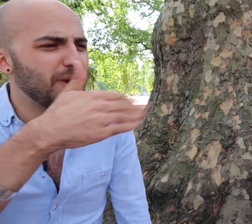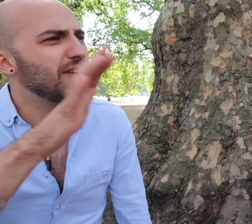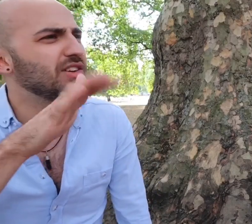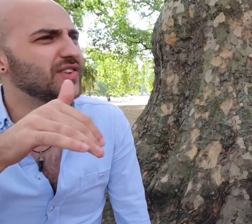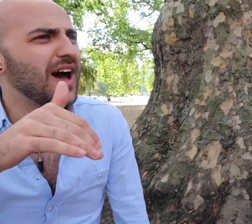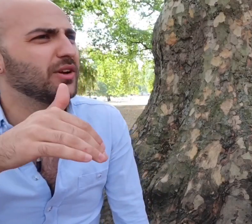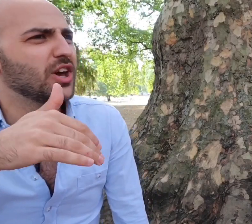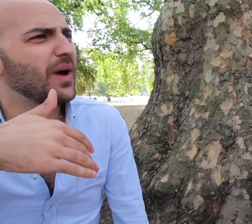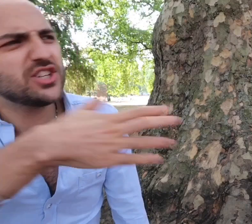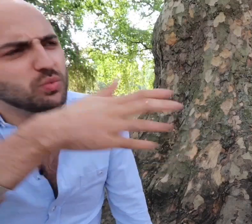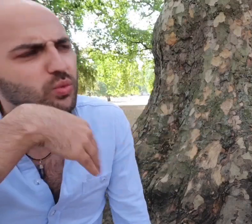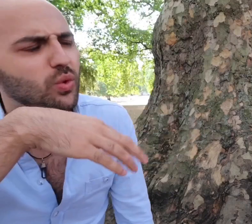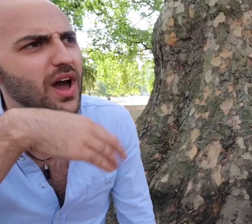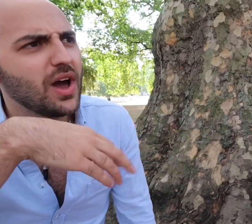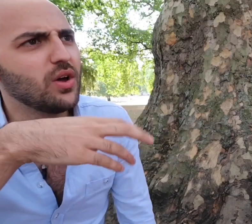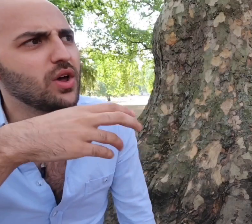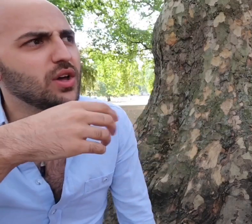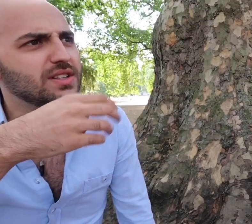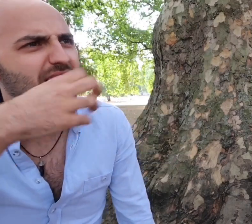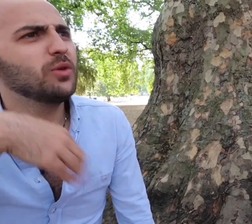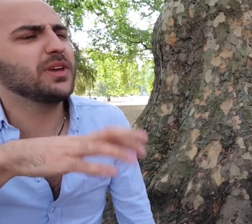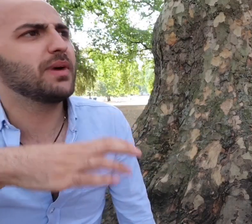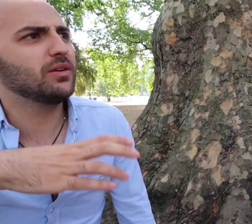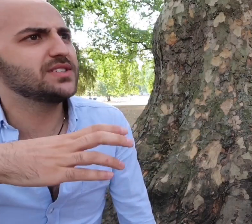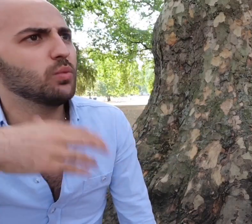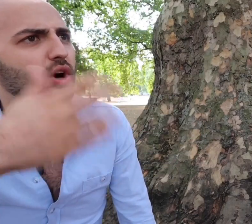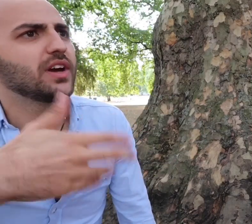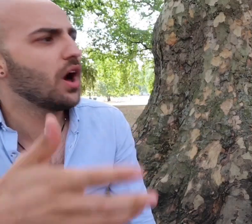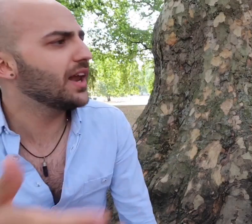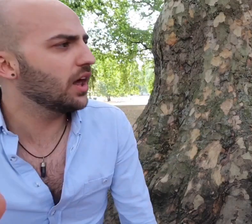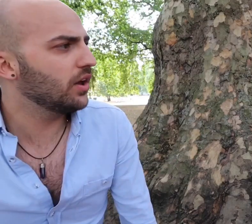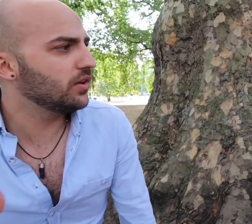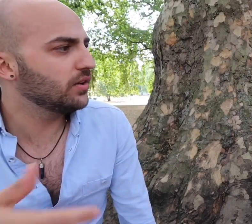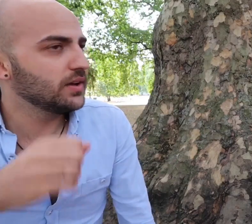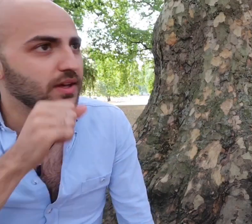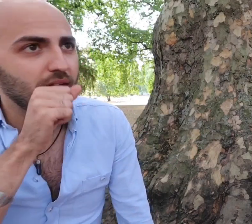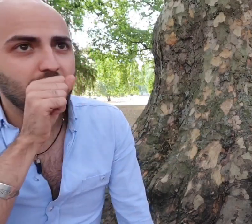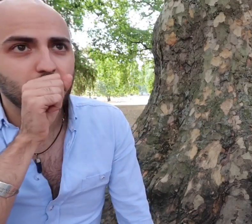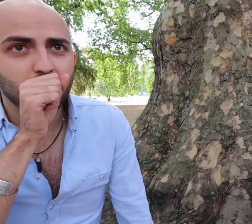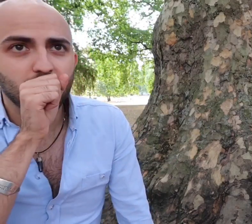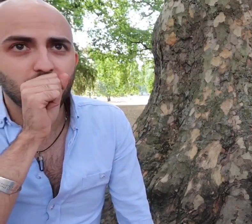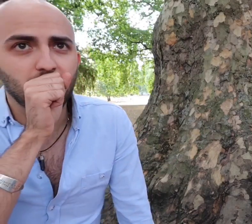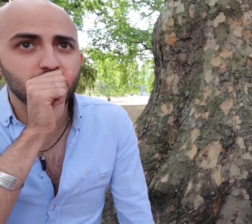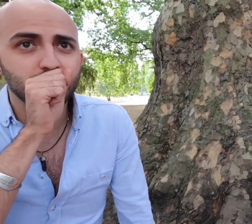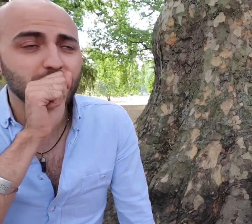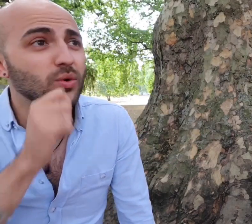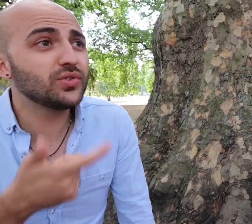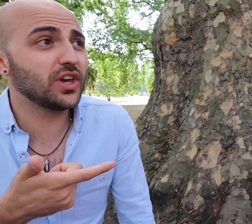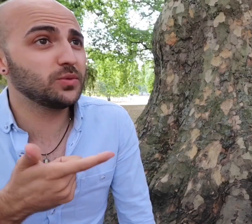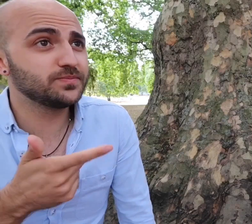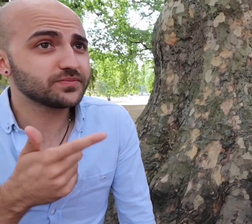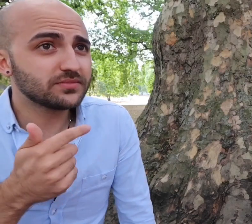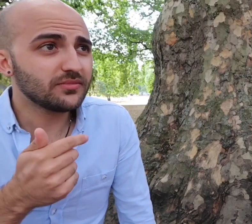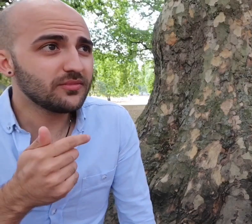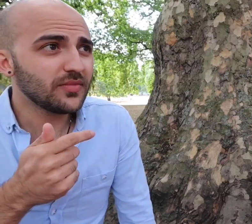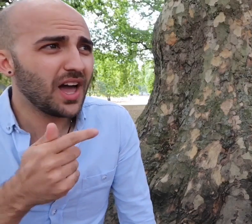barriers down and go actually, tell me about it what can I learn also